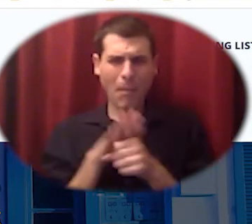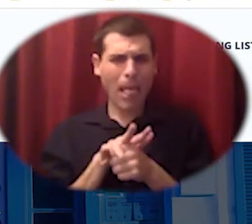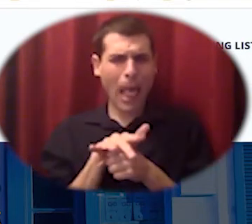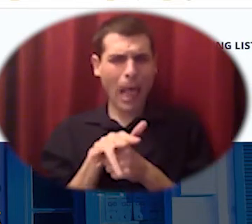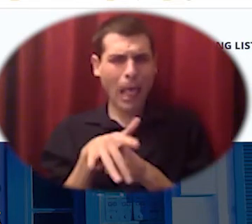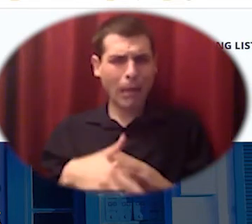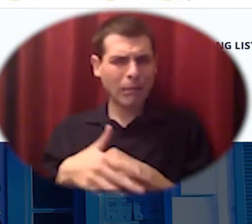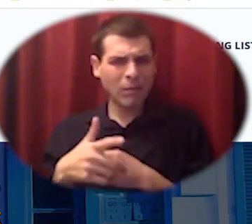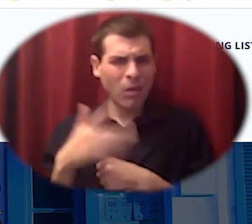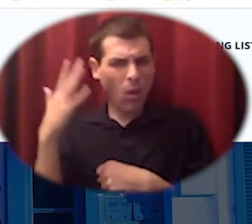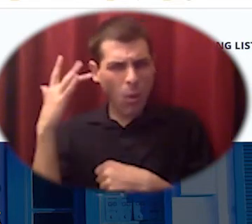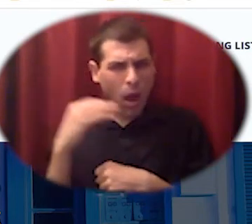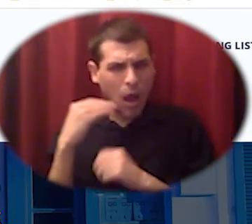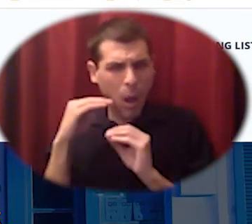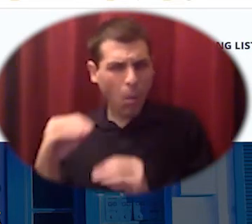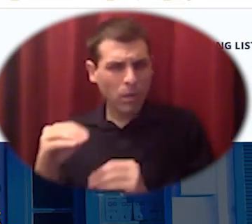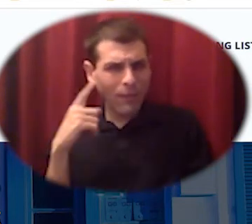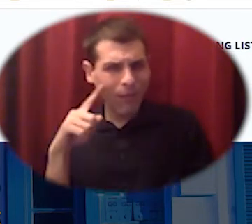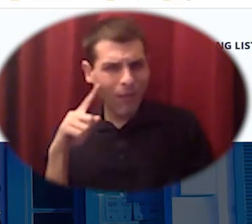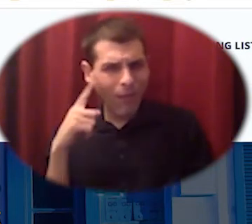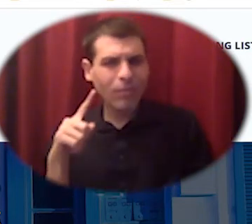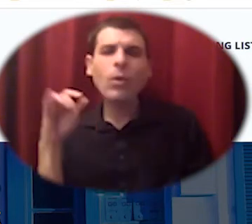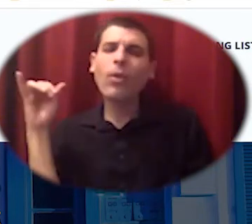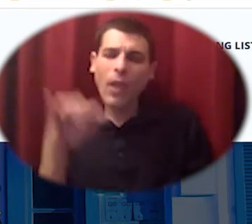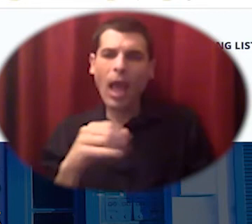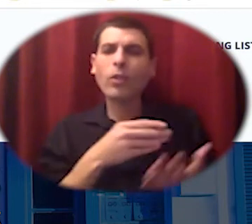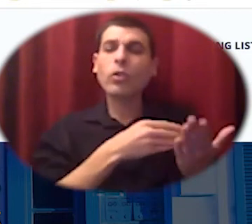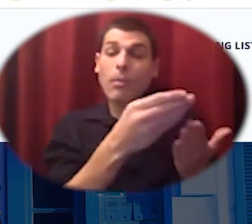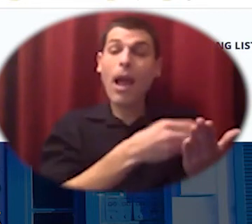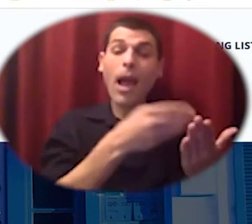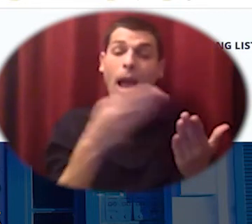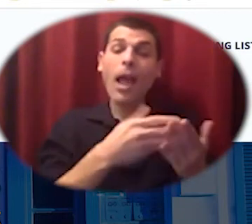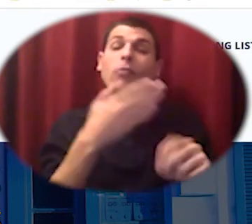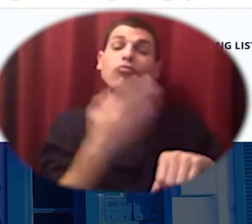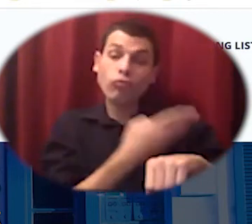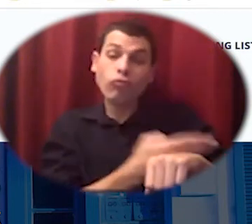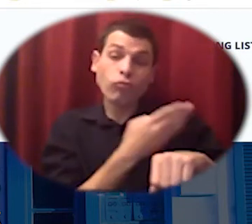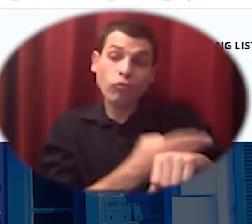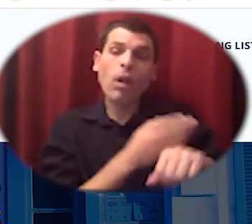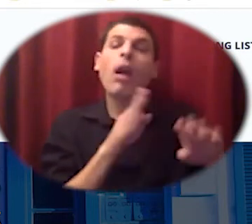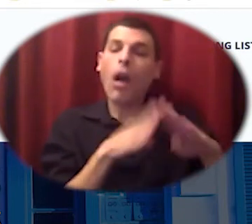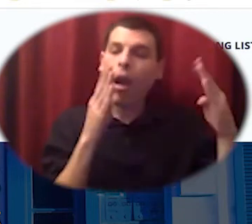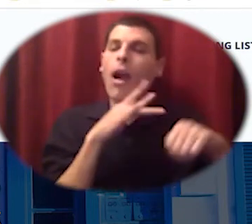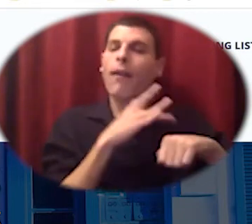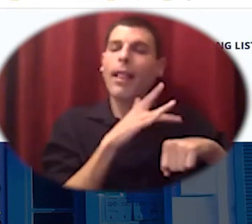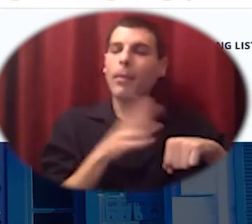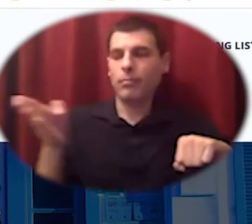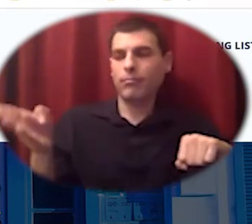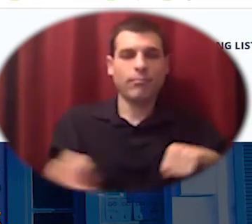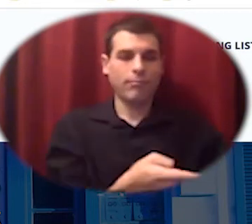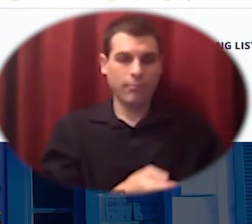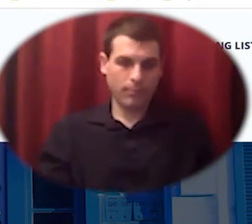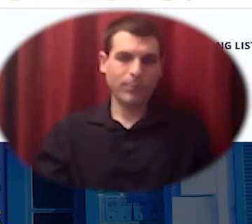and making them available in community some of you may have been following the moms for housing